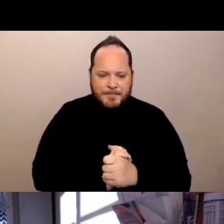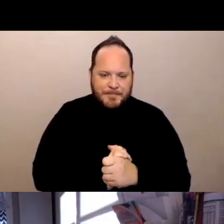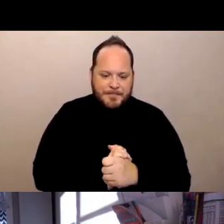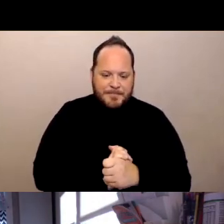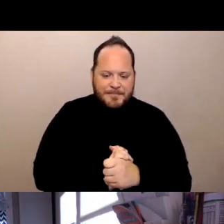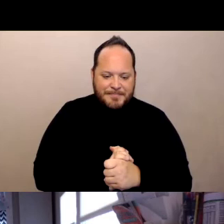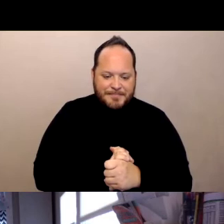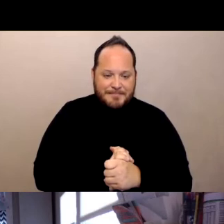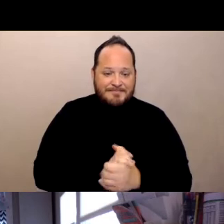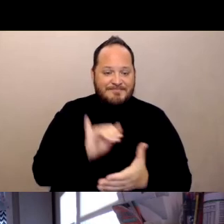And that's all I have.